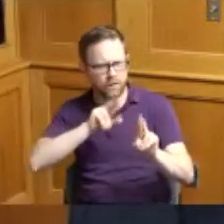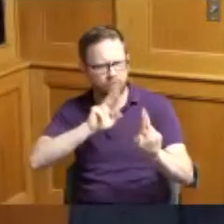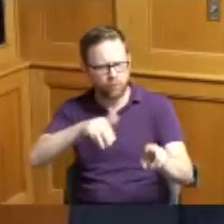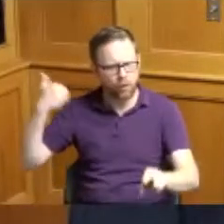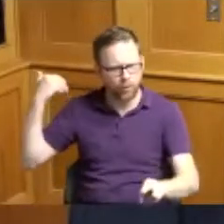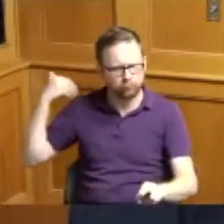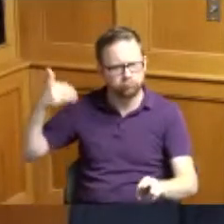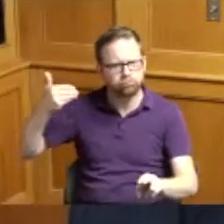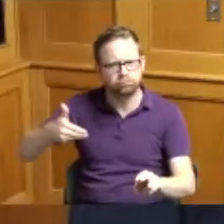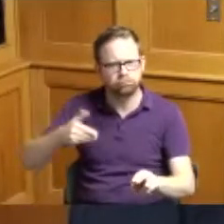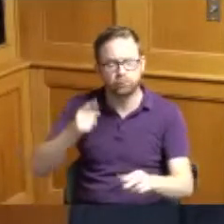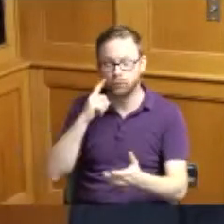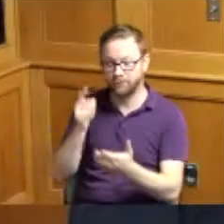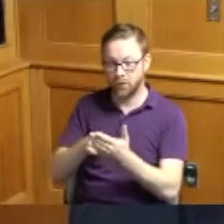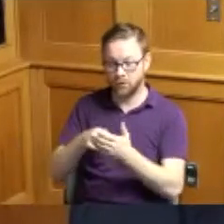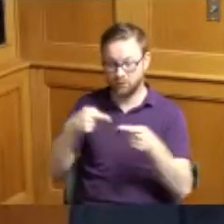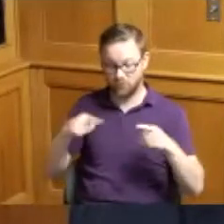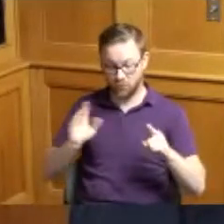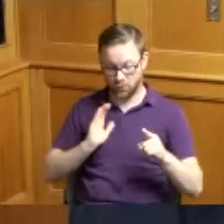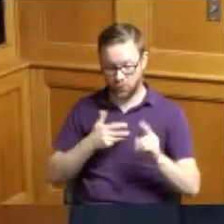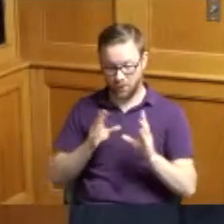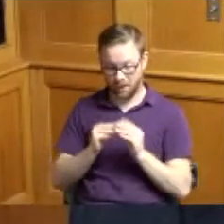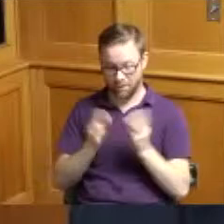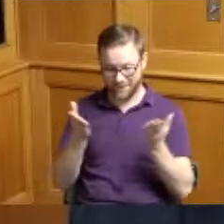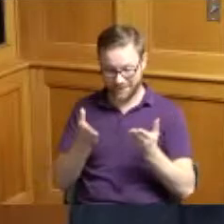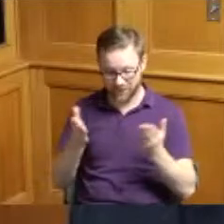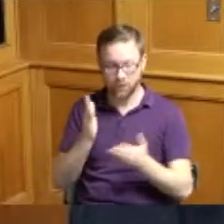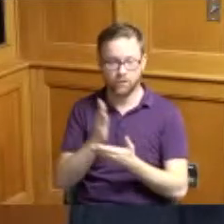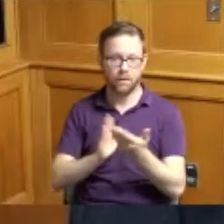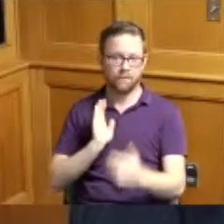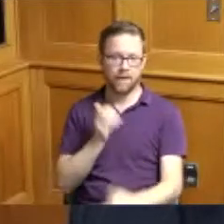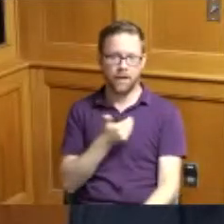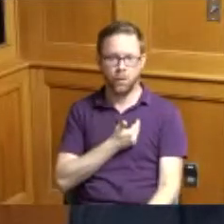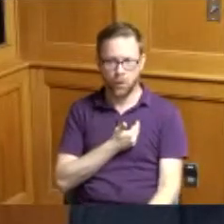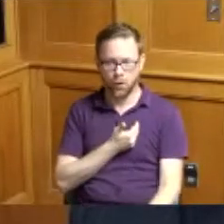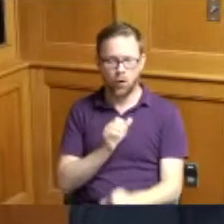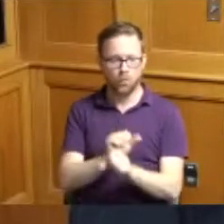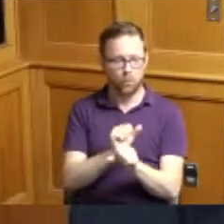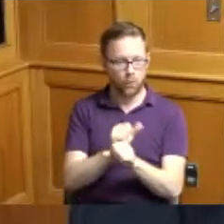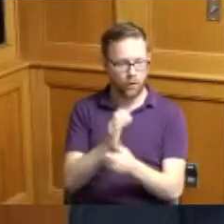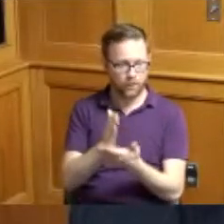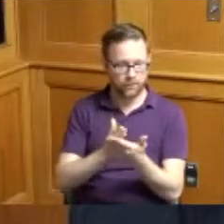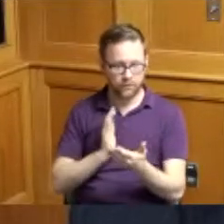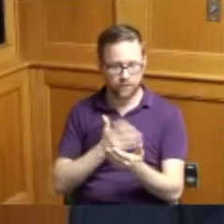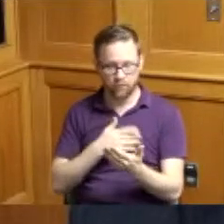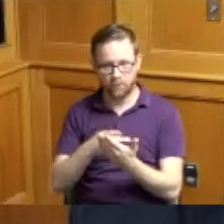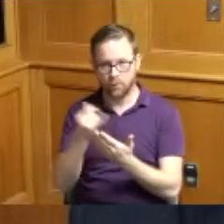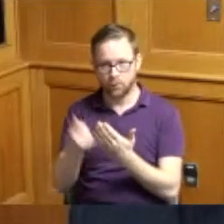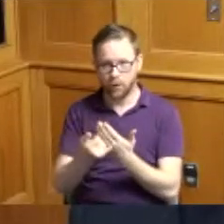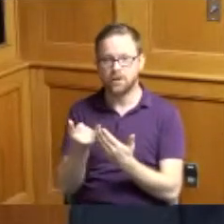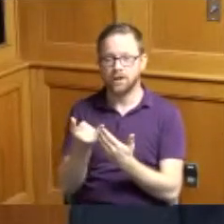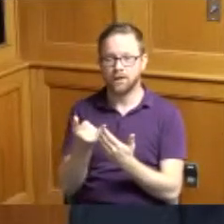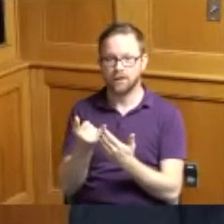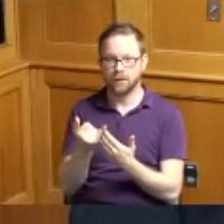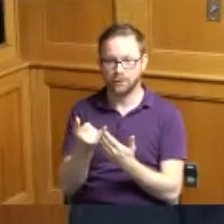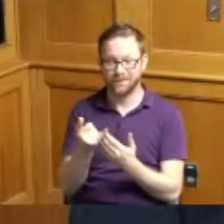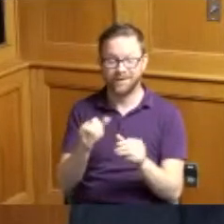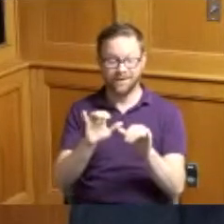in in these meetings some of our work and some of our projects missed the Engineers estimates now